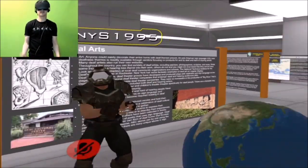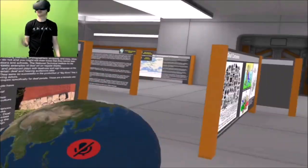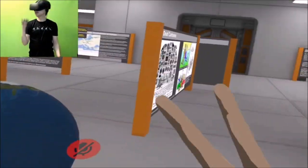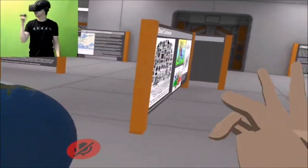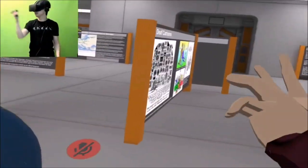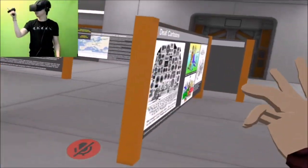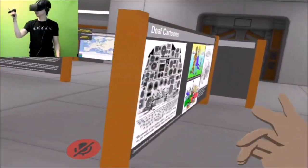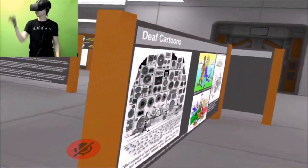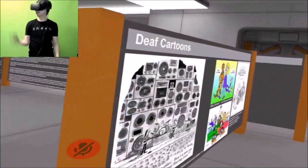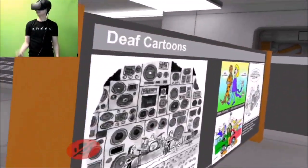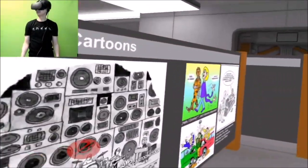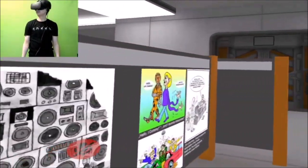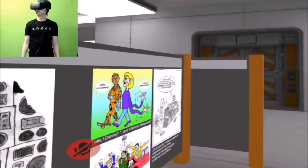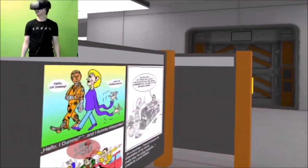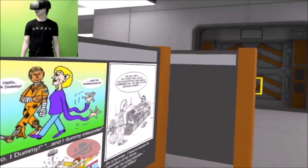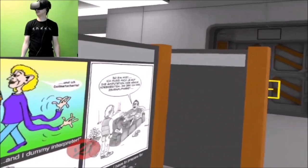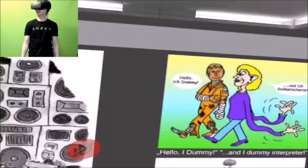Let's go to a different area